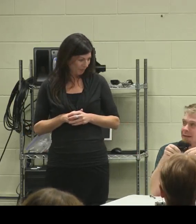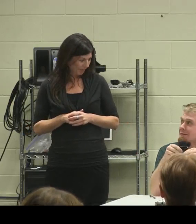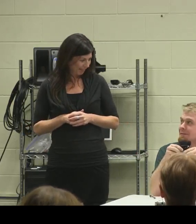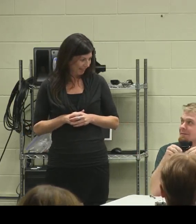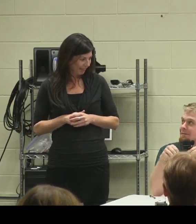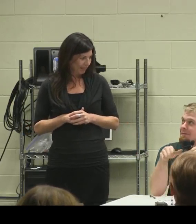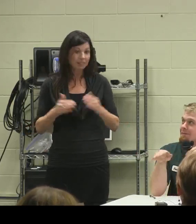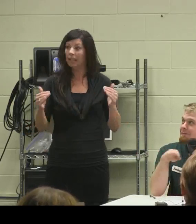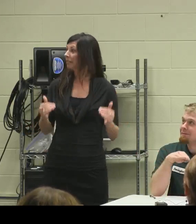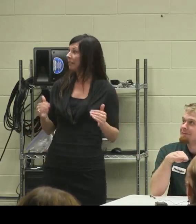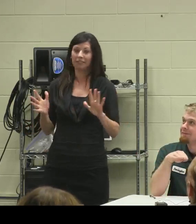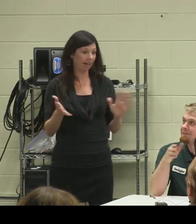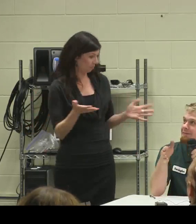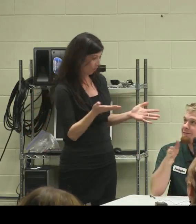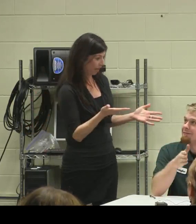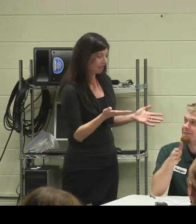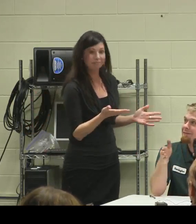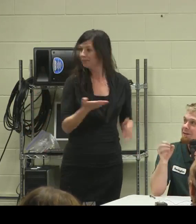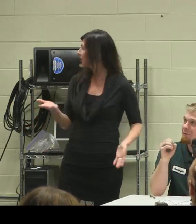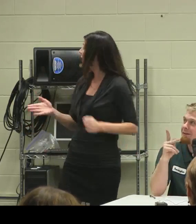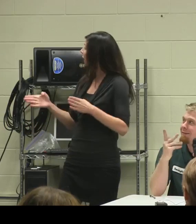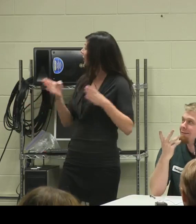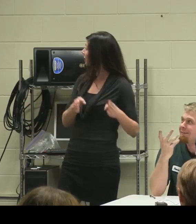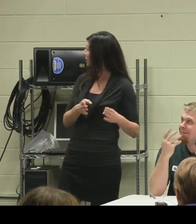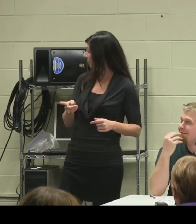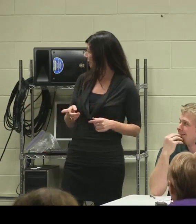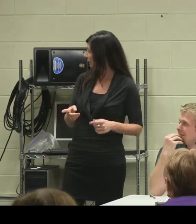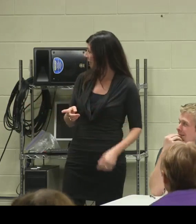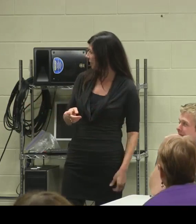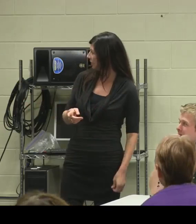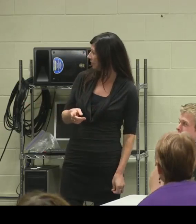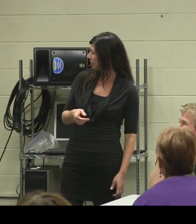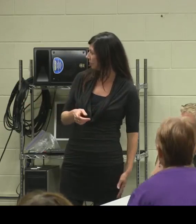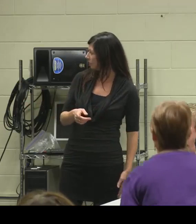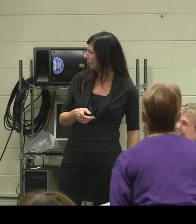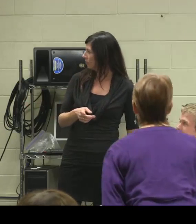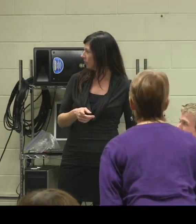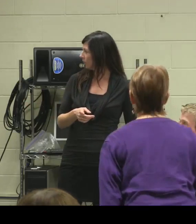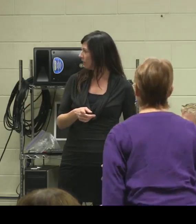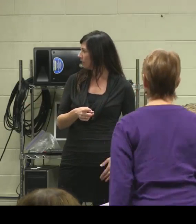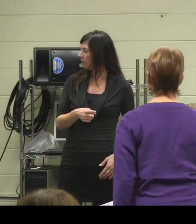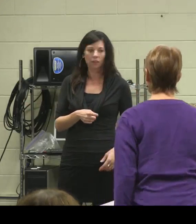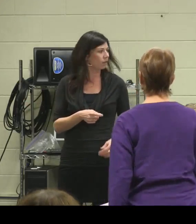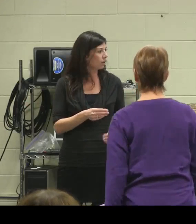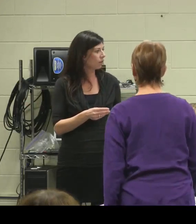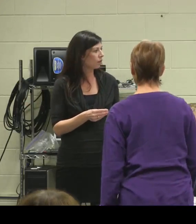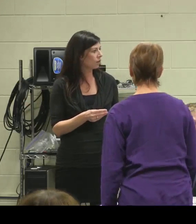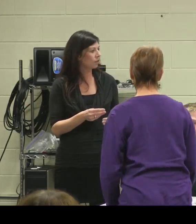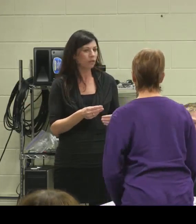Next. [Clap]